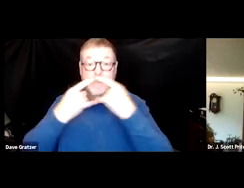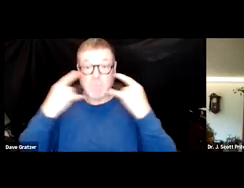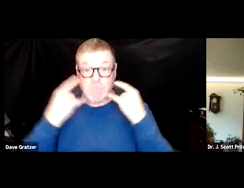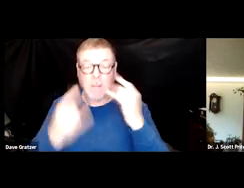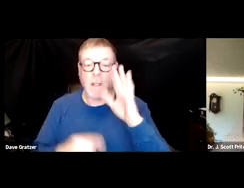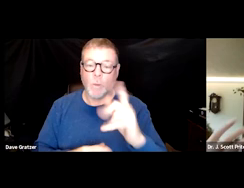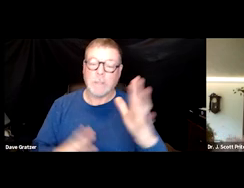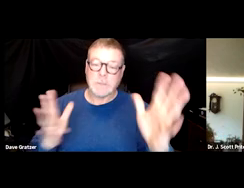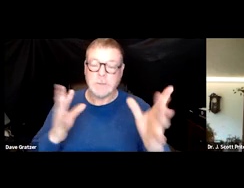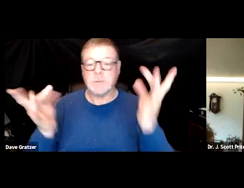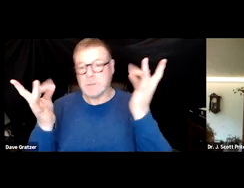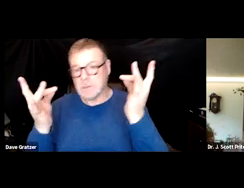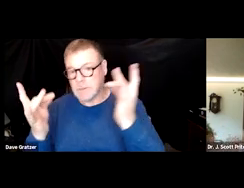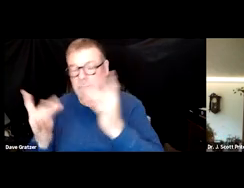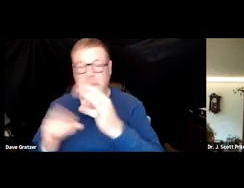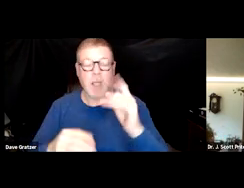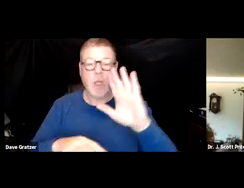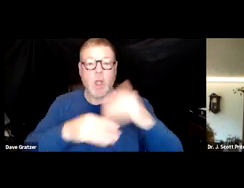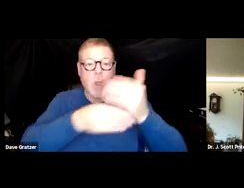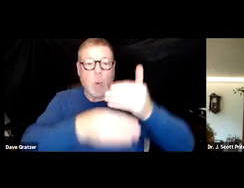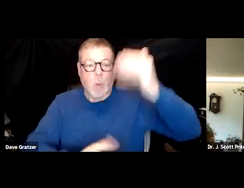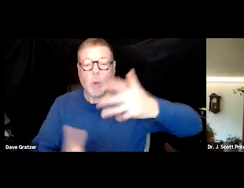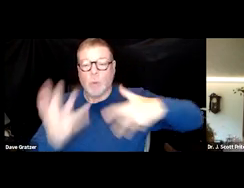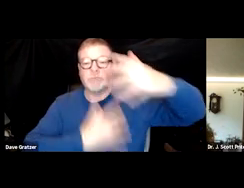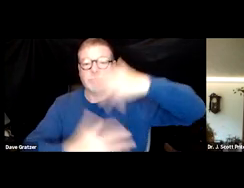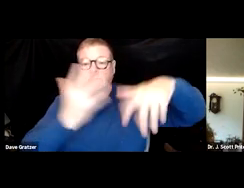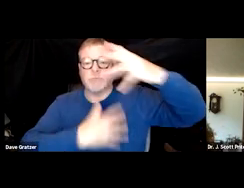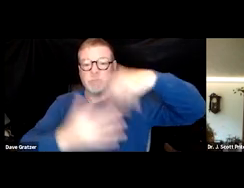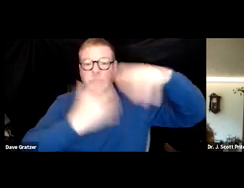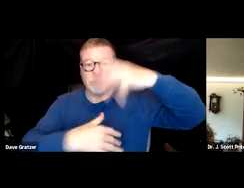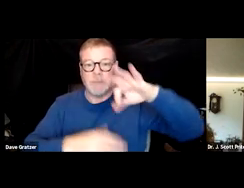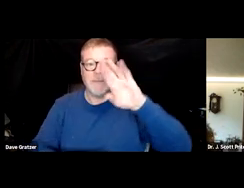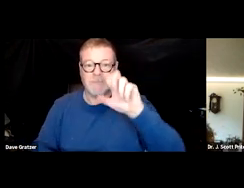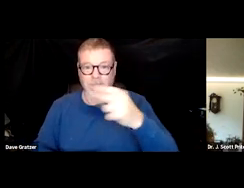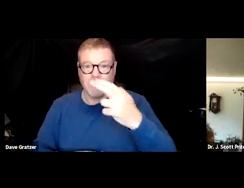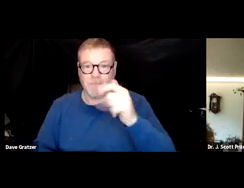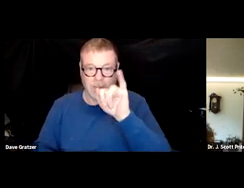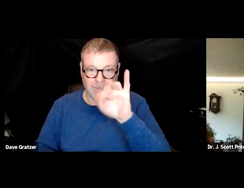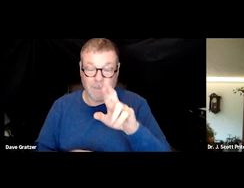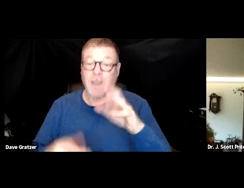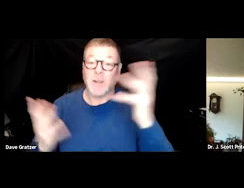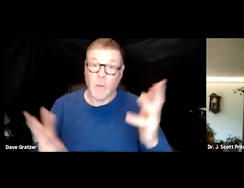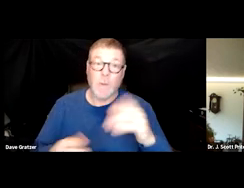and all they could do is open the windows and let fresh air in. So people with the small fiber neuropathy,